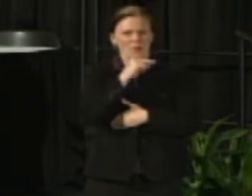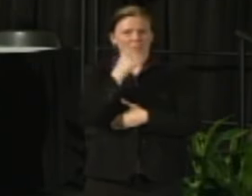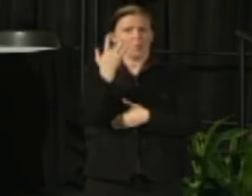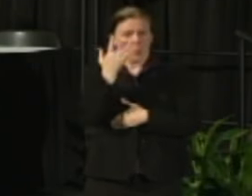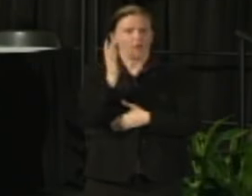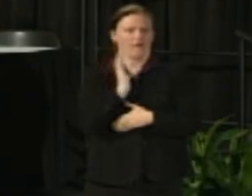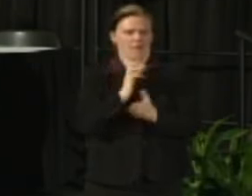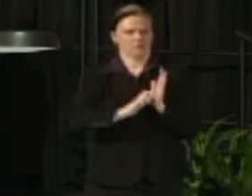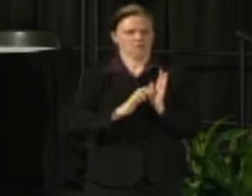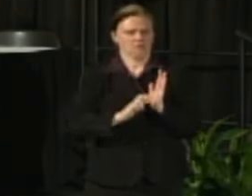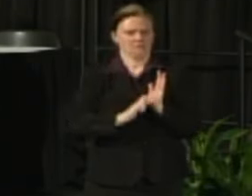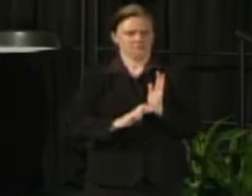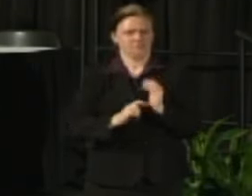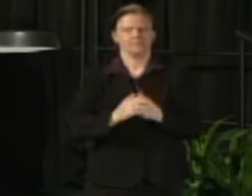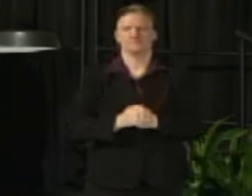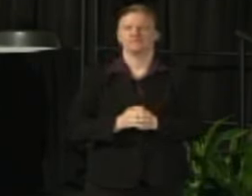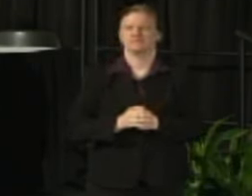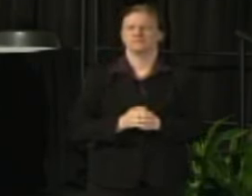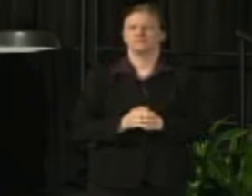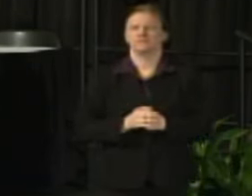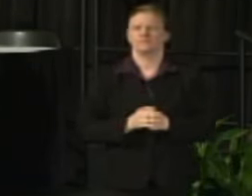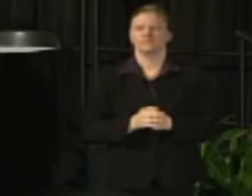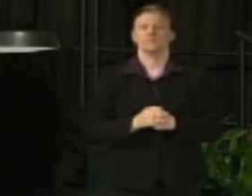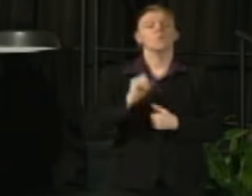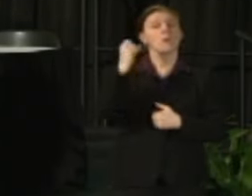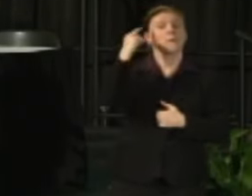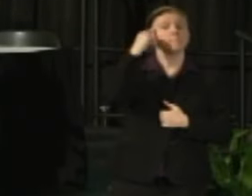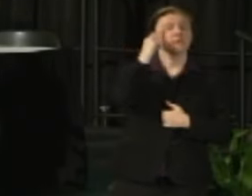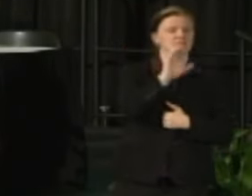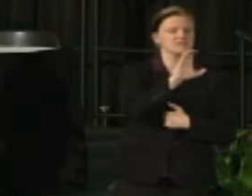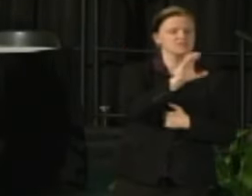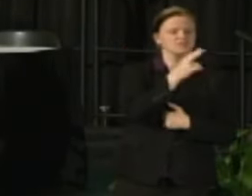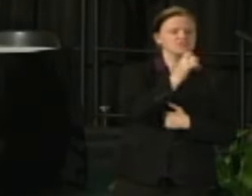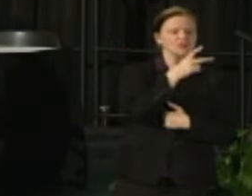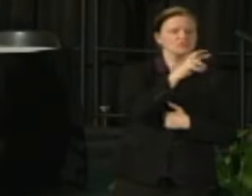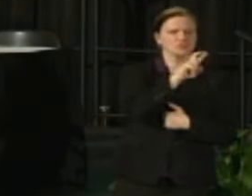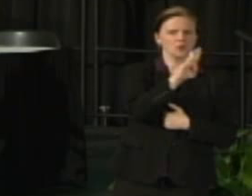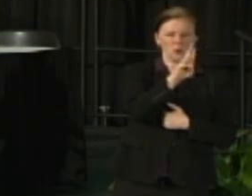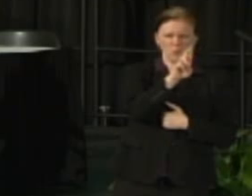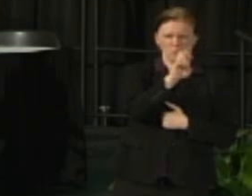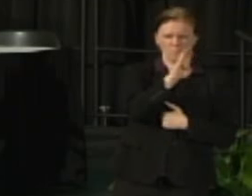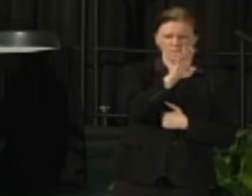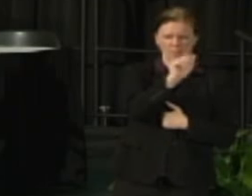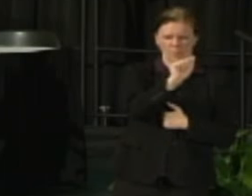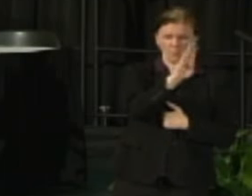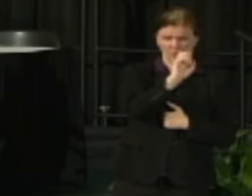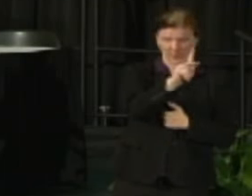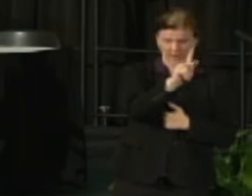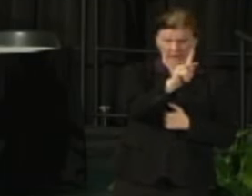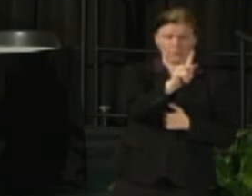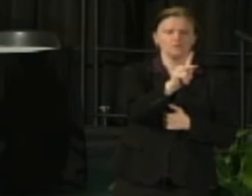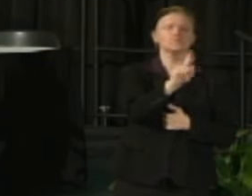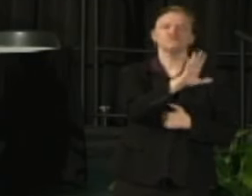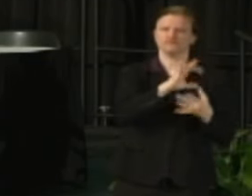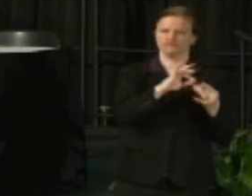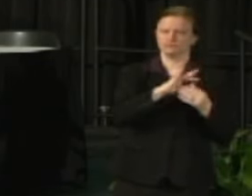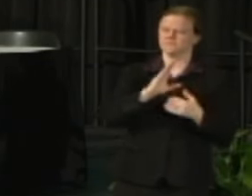A chancellor, Rebecca Blank from Madison talked about it was her annual address just